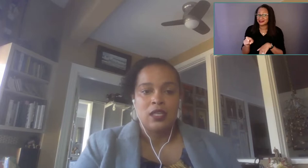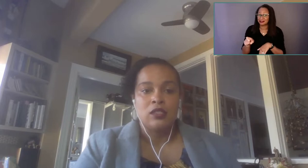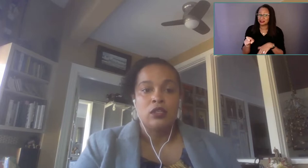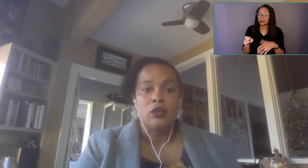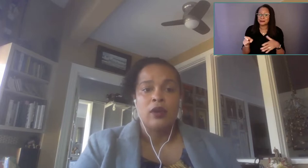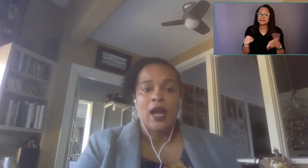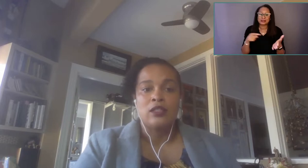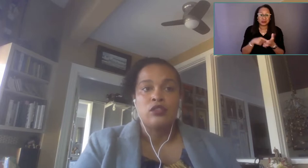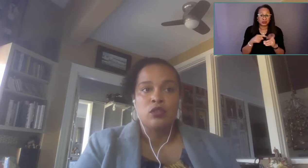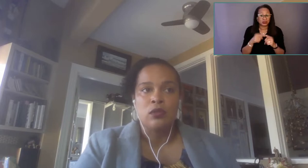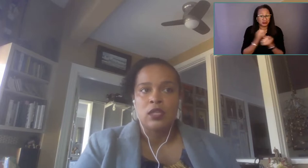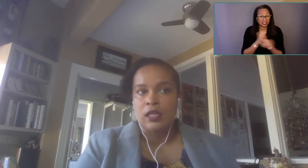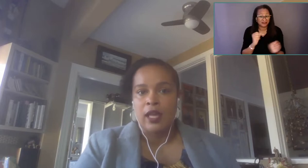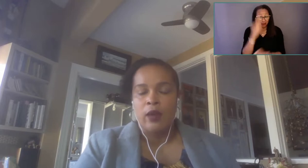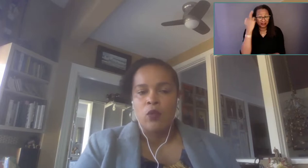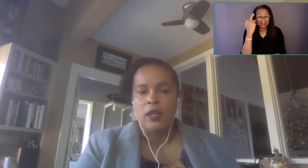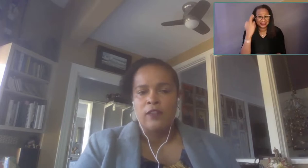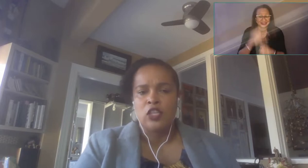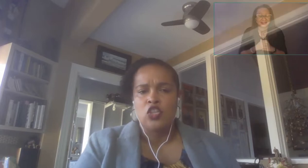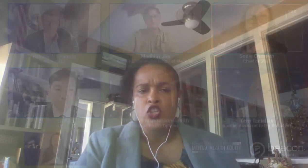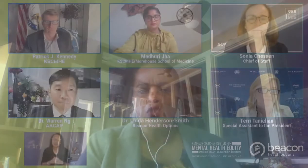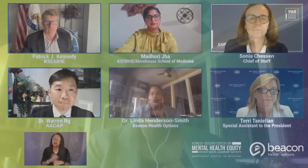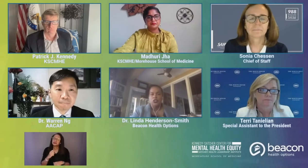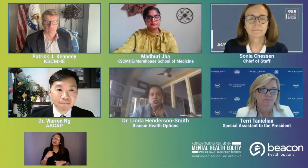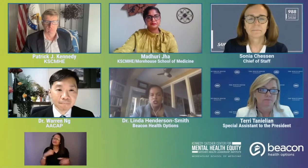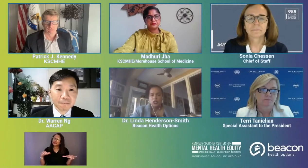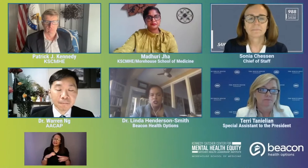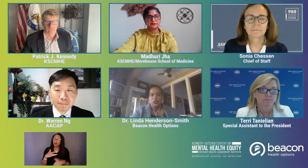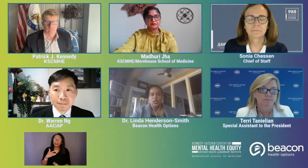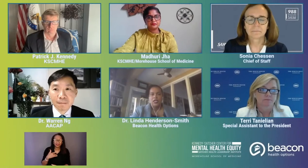And so I do think that one of the hugest changes